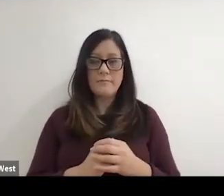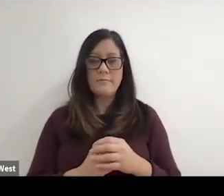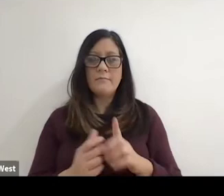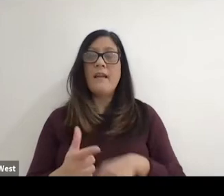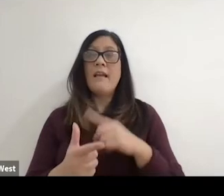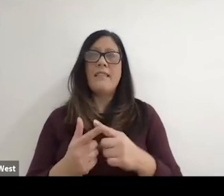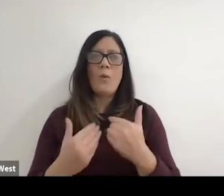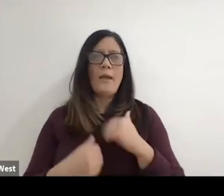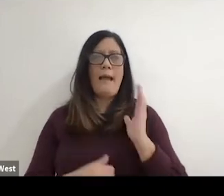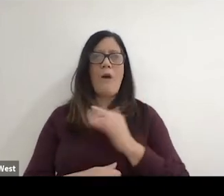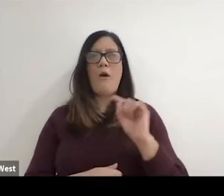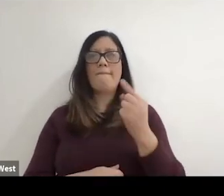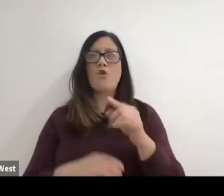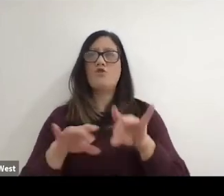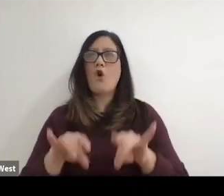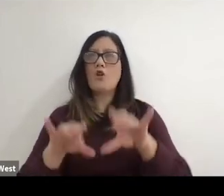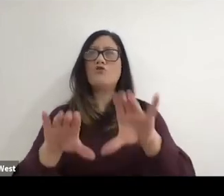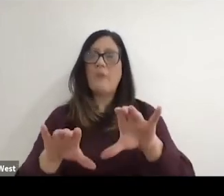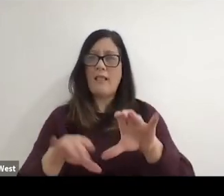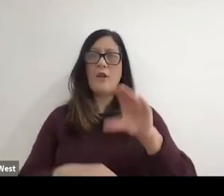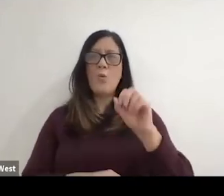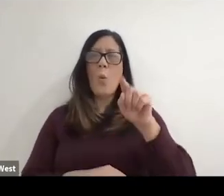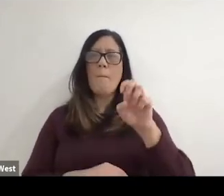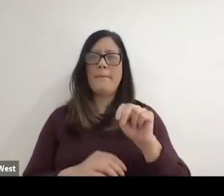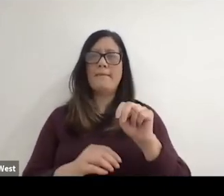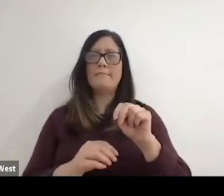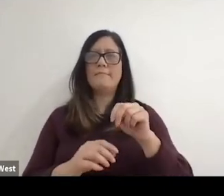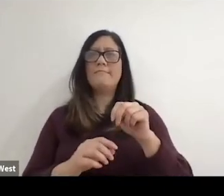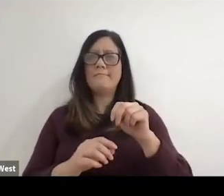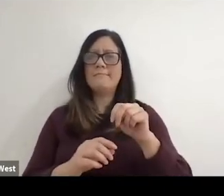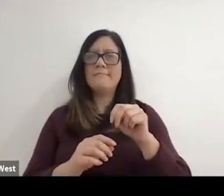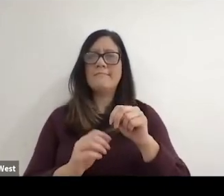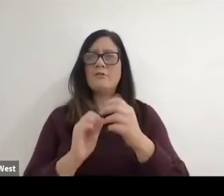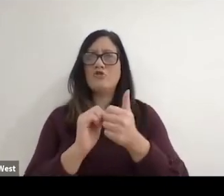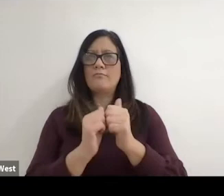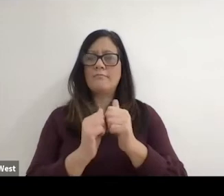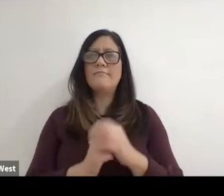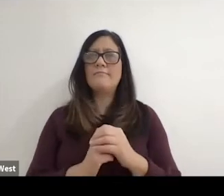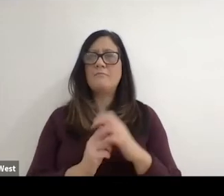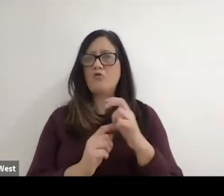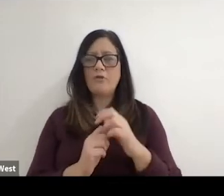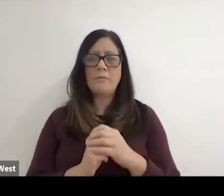But then we had our first Australian Open championships which was held at the site.